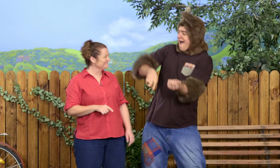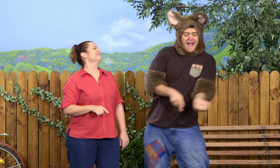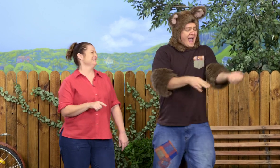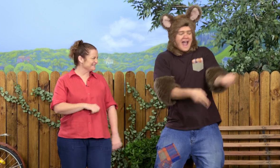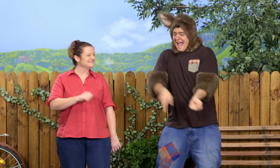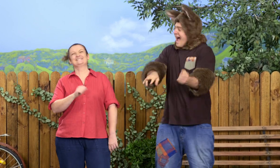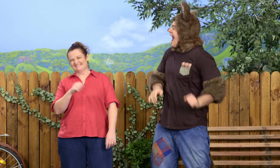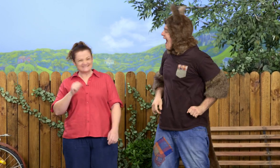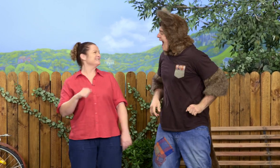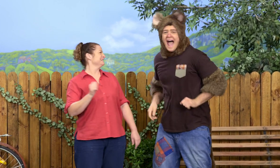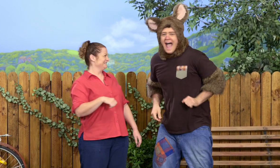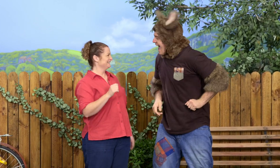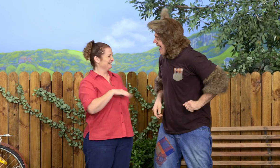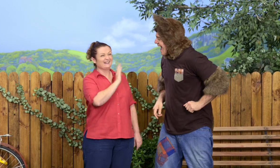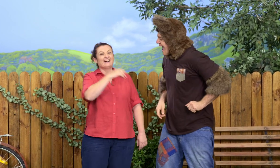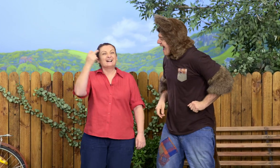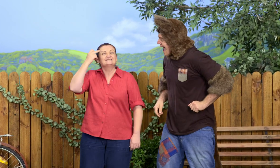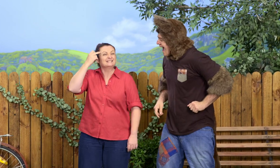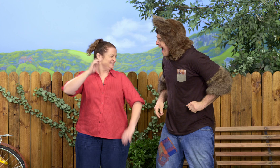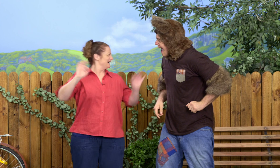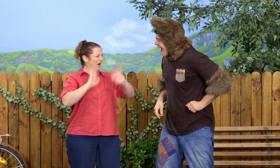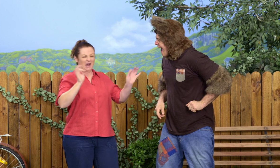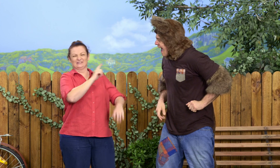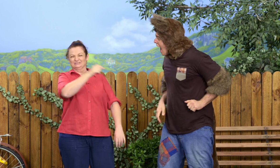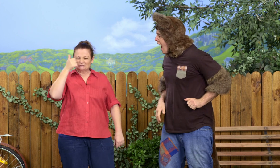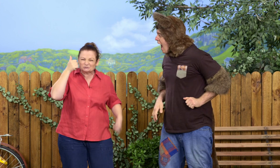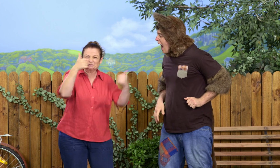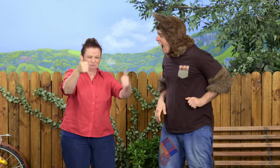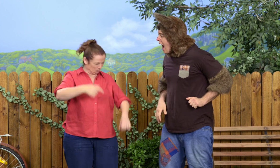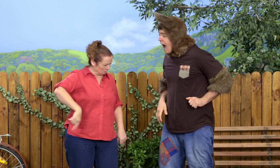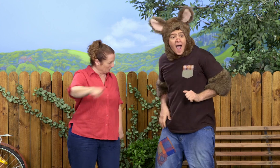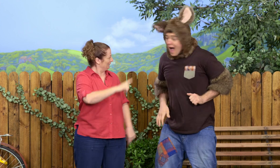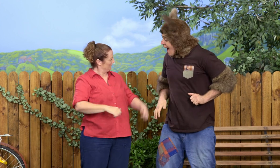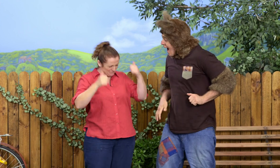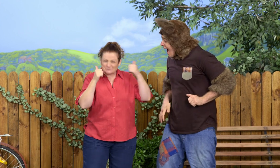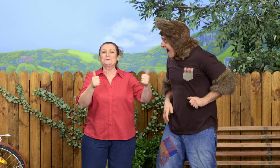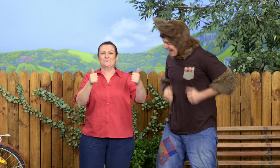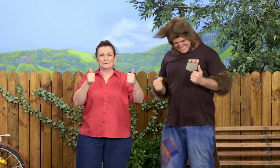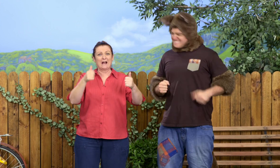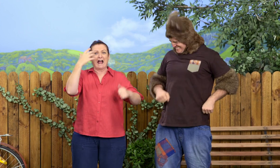Yes. I don't think it's silly at all, Possum. It's a wonderful thing that you've done here.